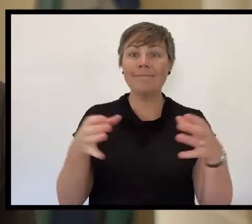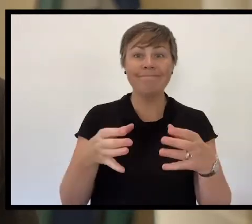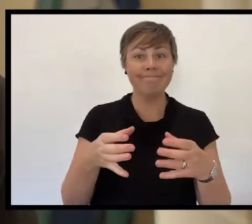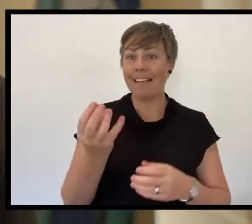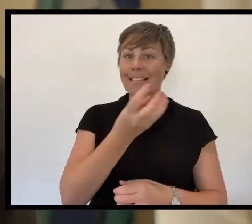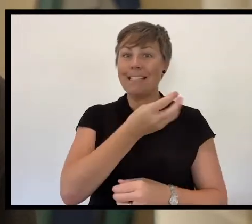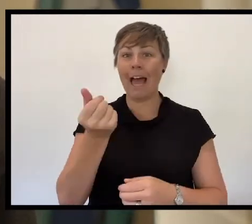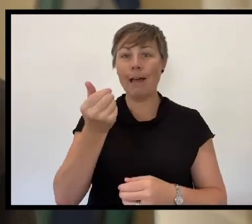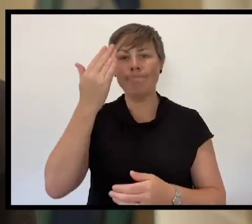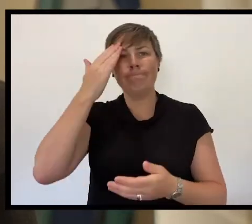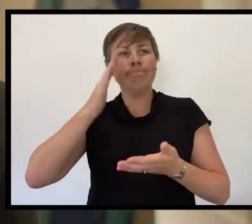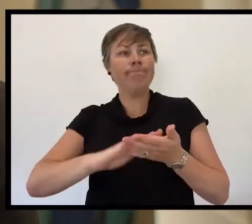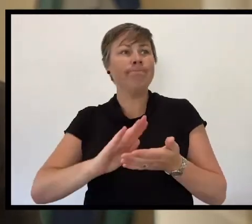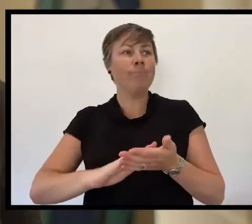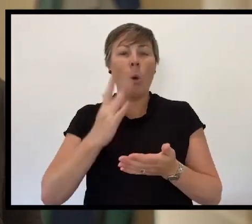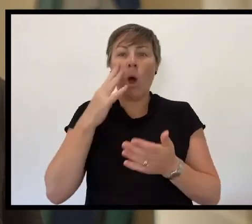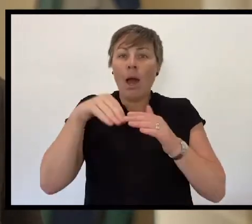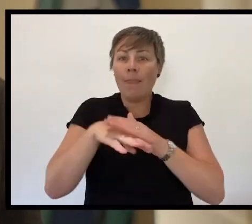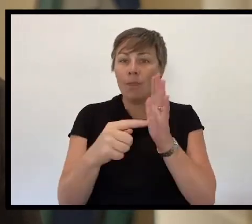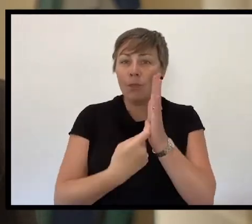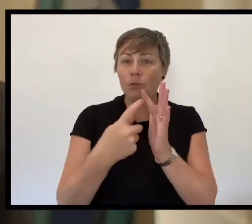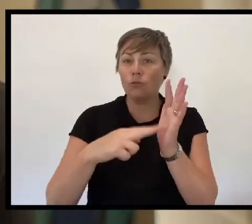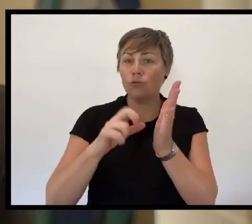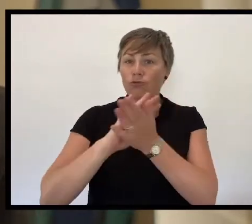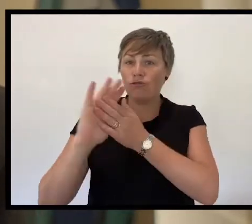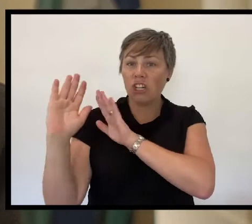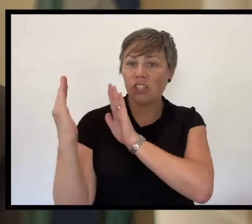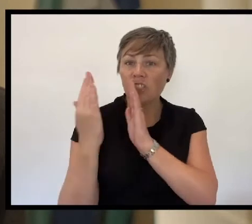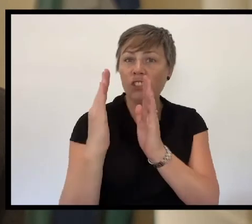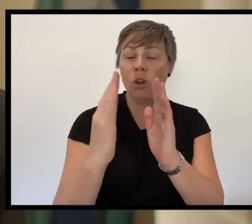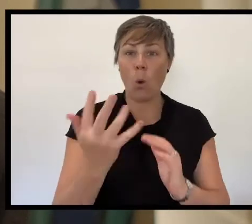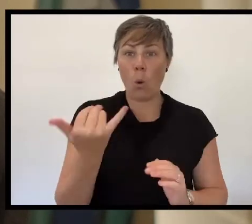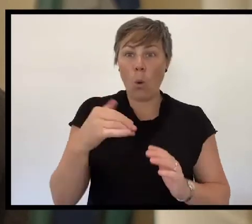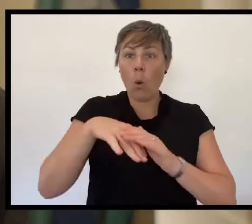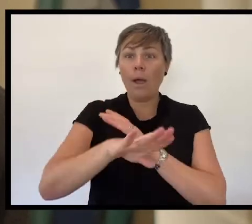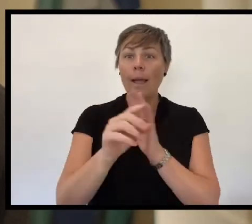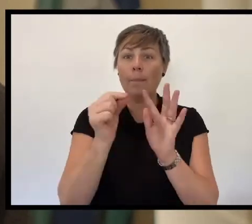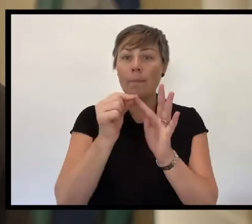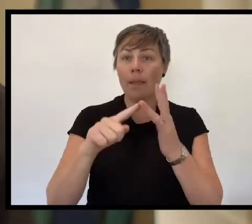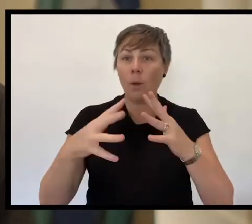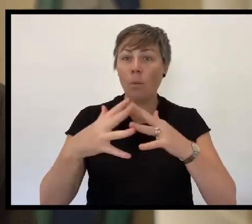on battlefields, in foreign villages or whilst held as prisoners of war.